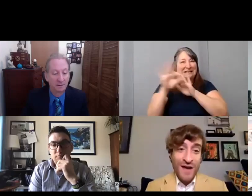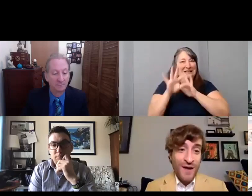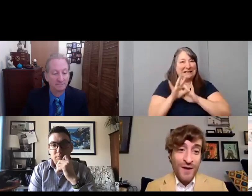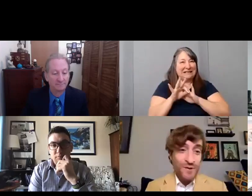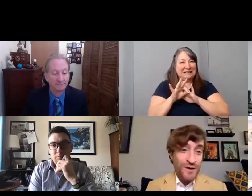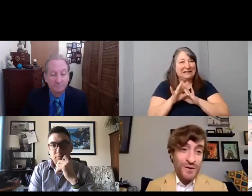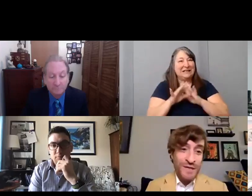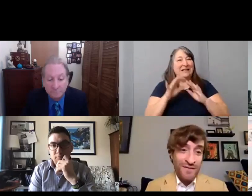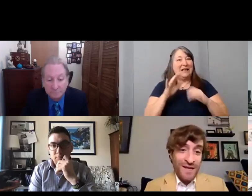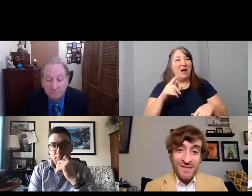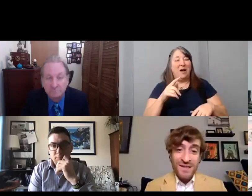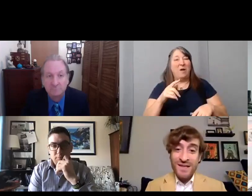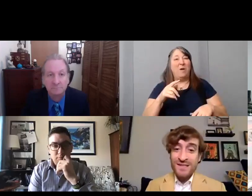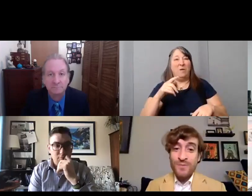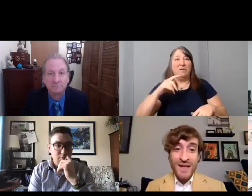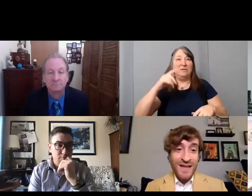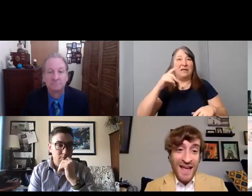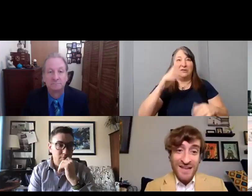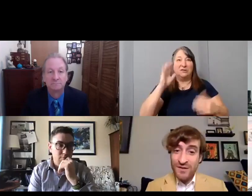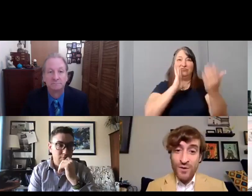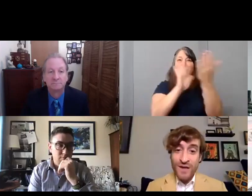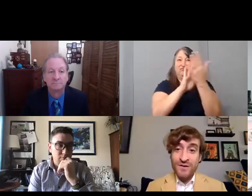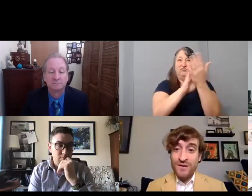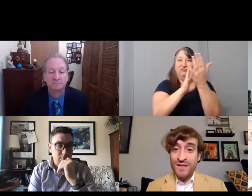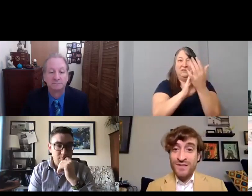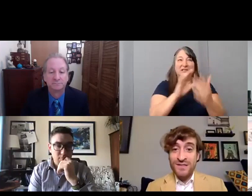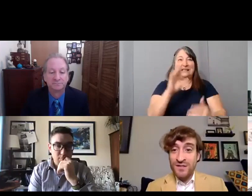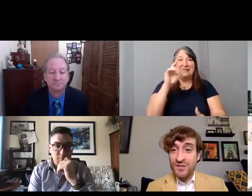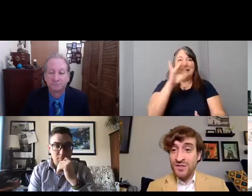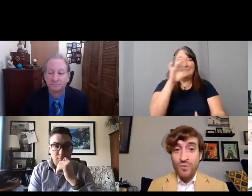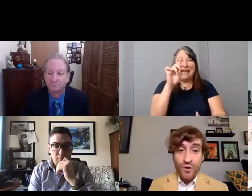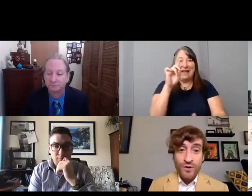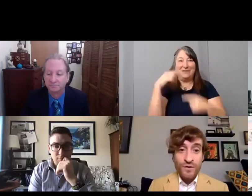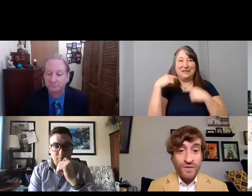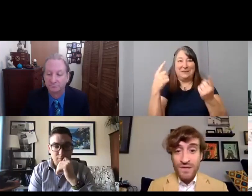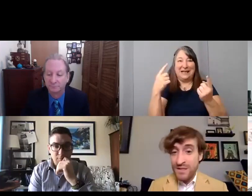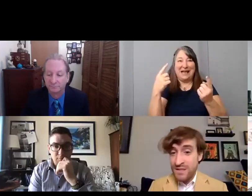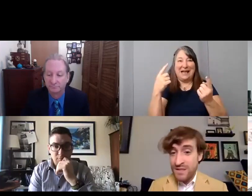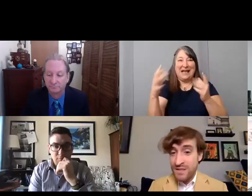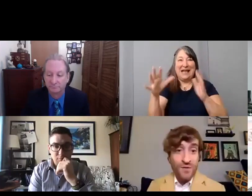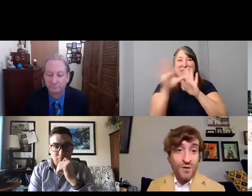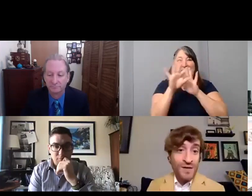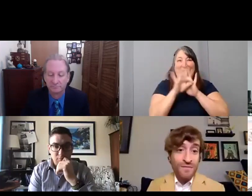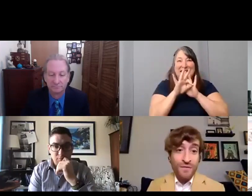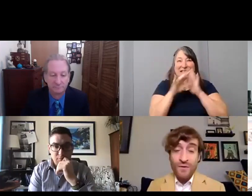You know, David has been a casting director and such a supporter of the disability community